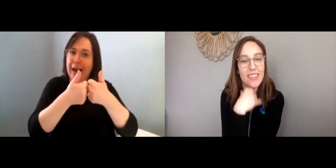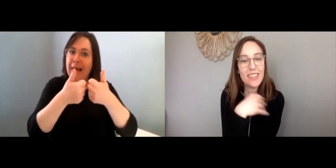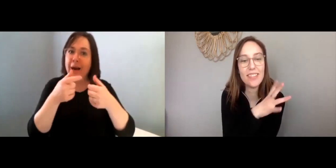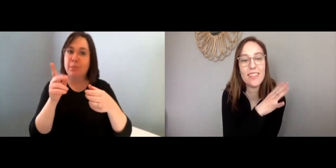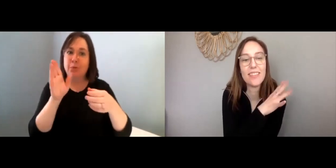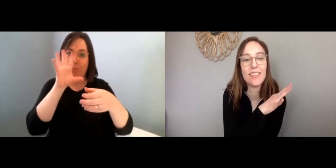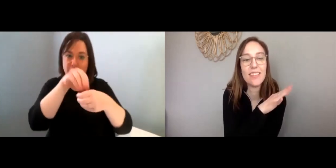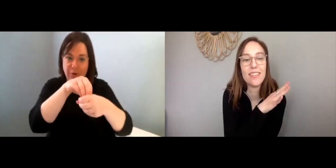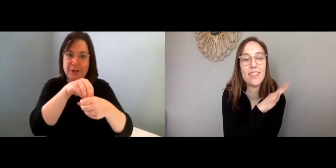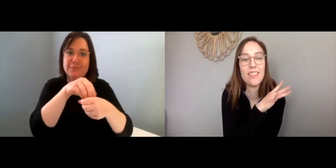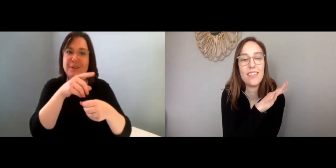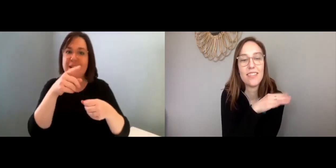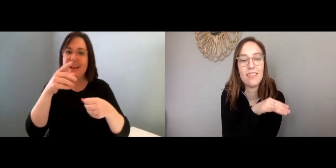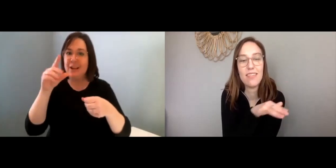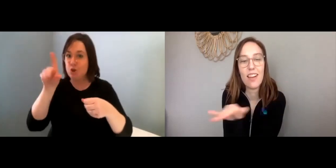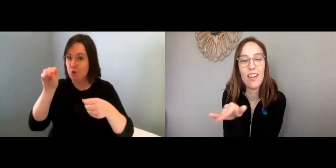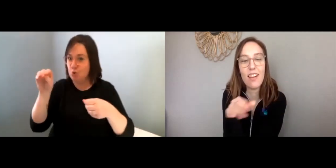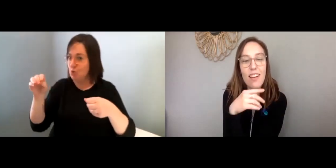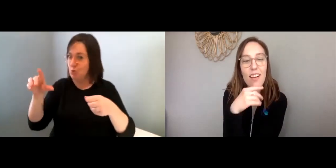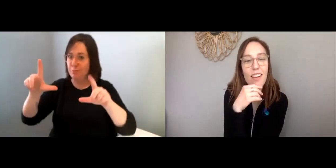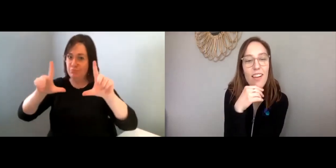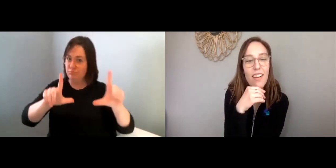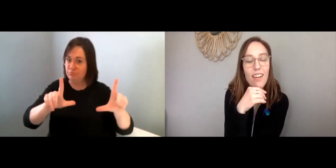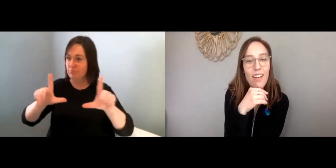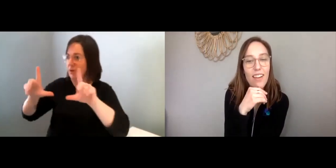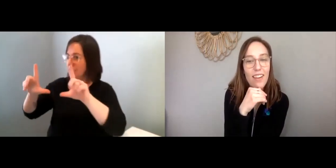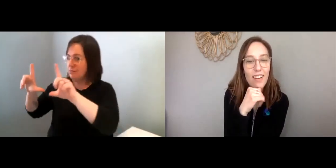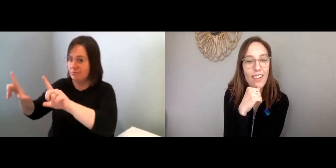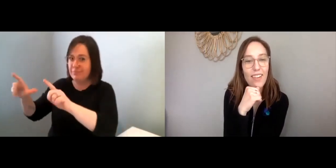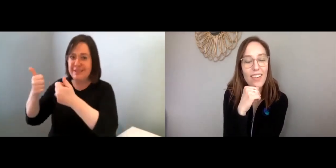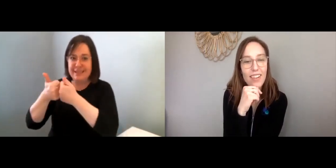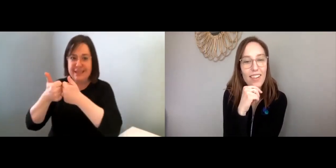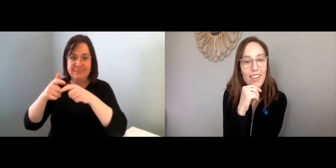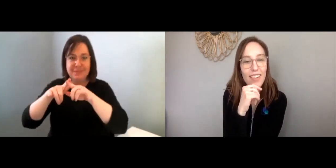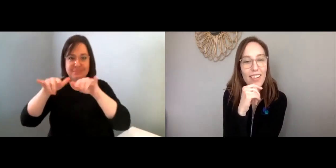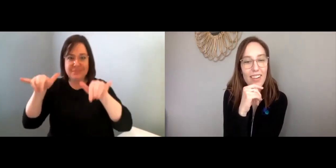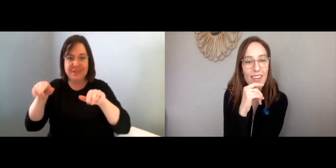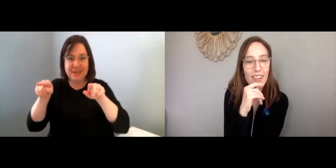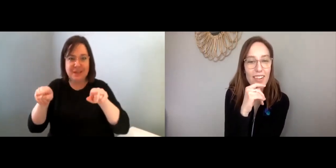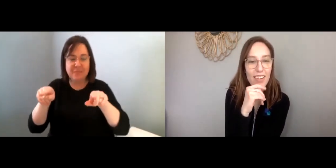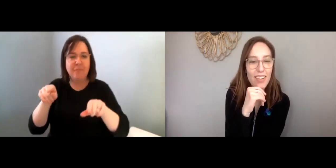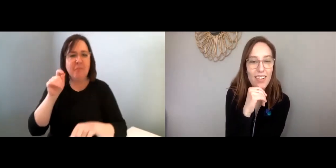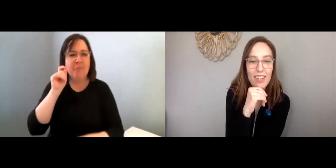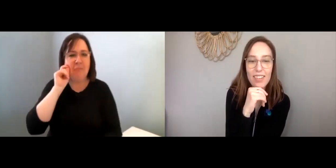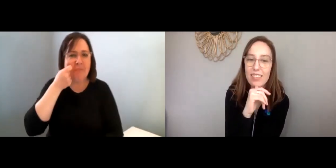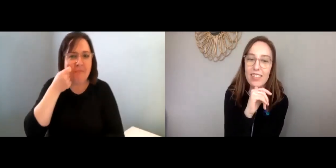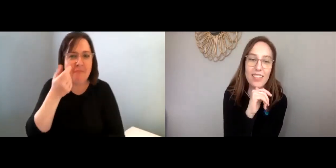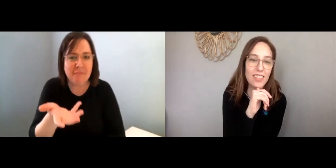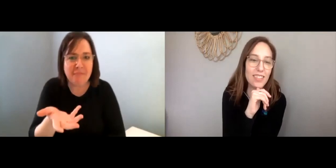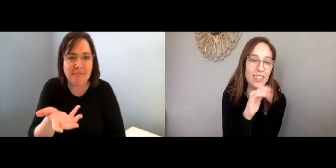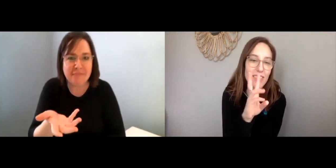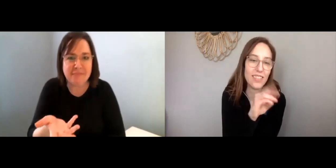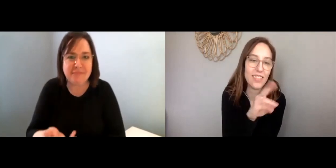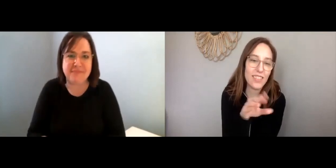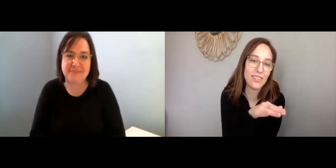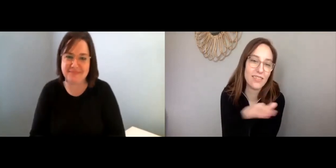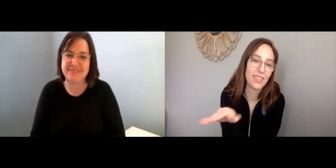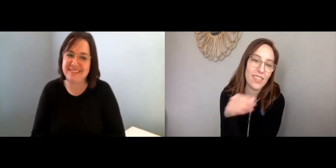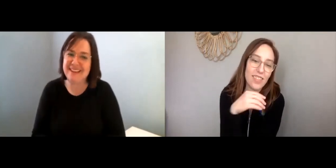And sure enough, he had an online poker game with a bunch of different participants who were all playing the game at the same time. So cool.